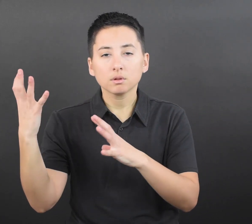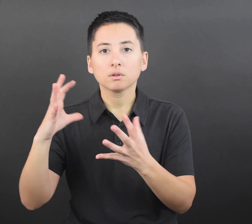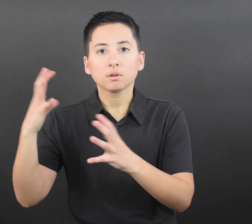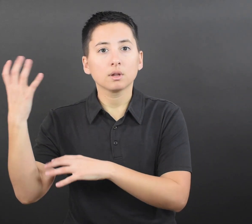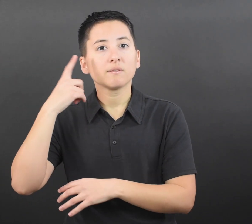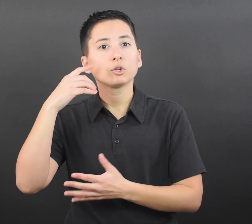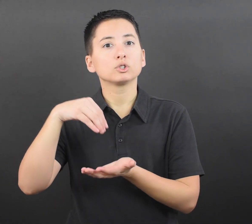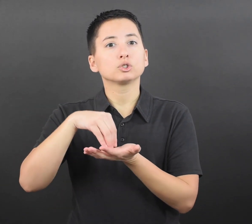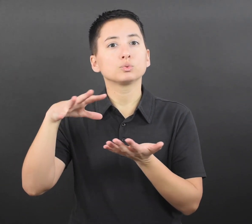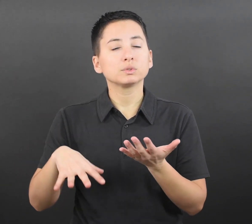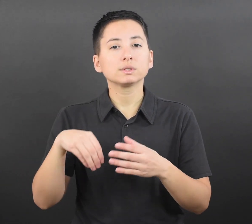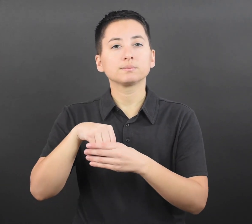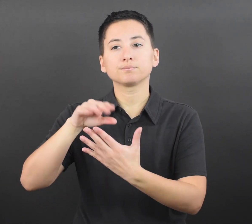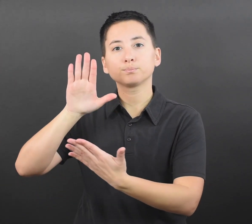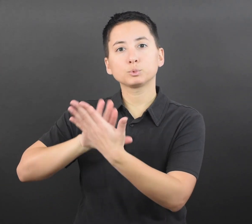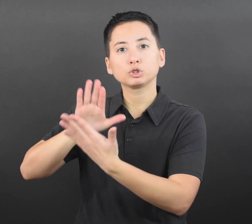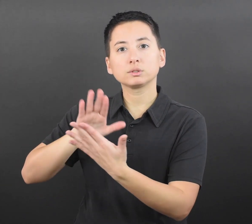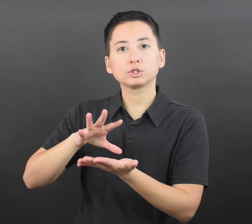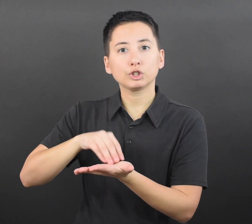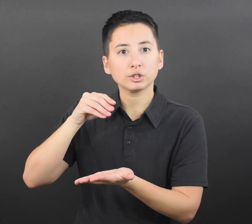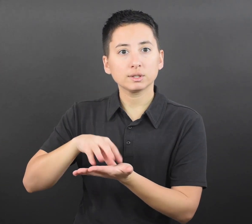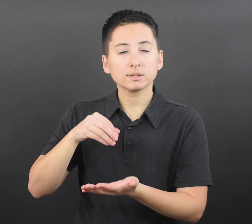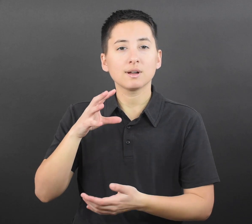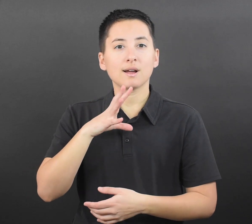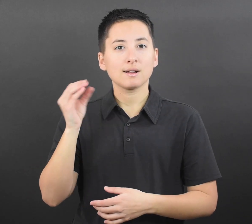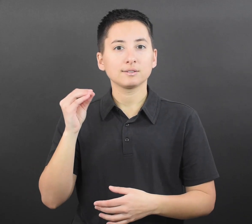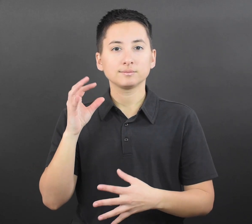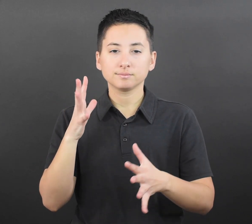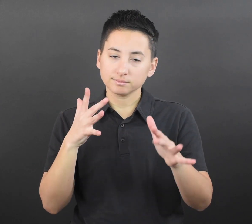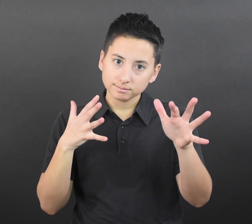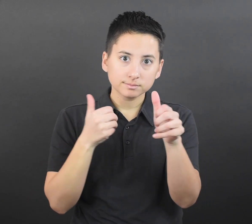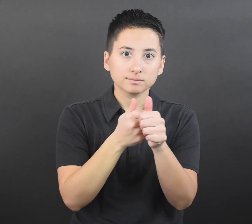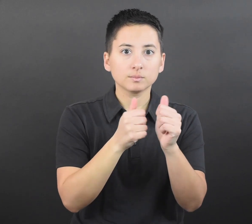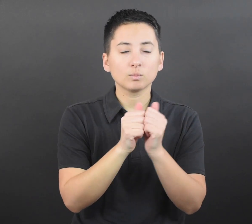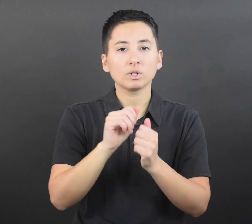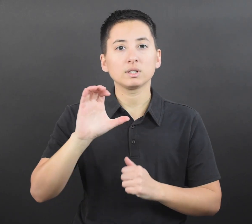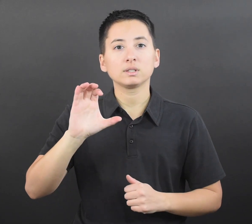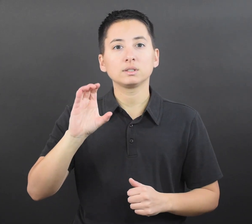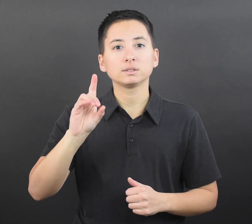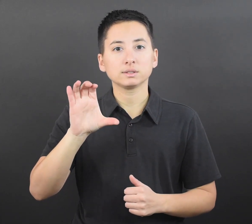To allow time for students to catch up with the latest recommendations and to minimize disruption